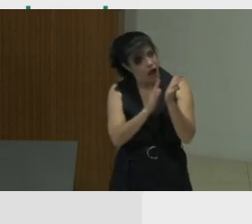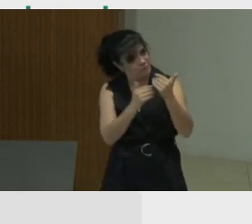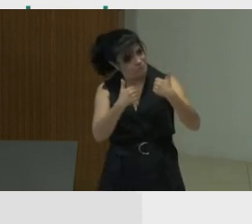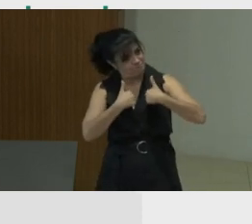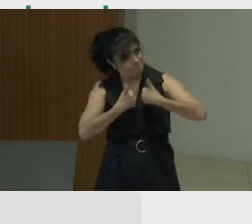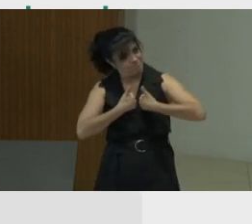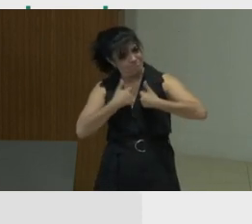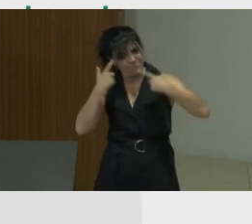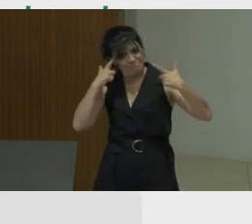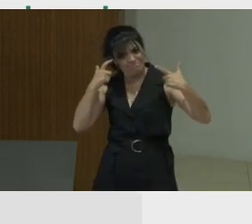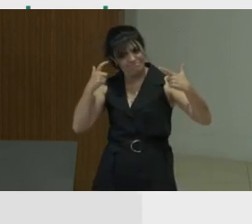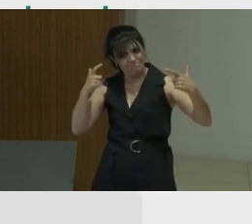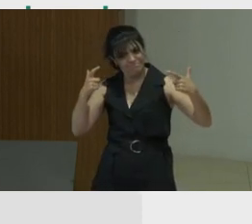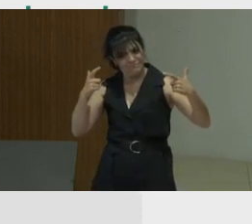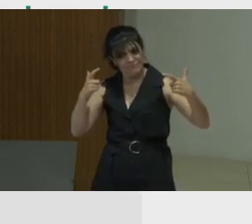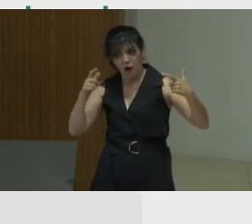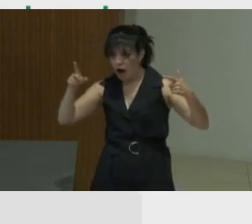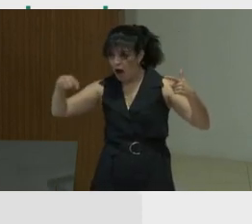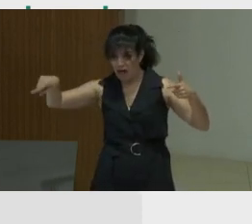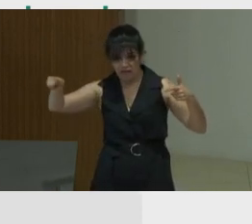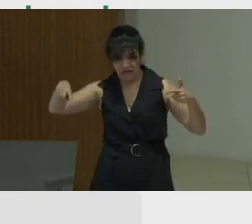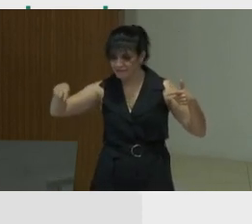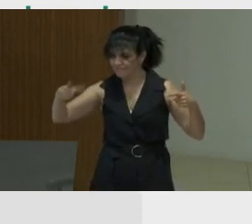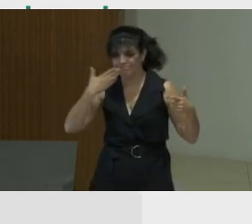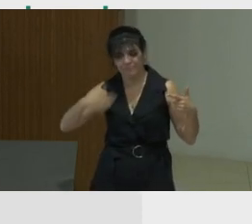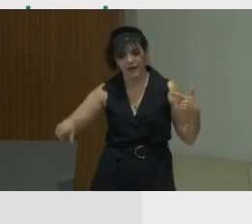to this tendency to think that others' morals are bad or worse.